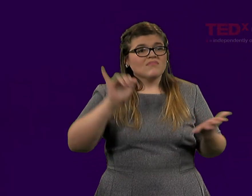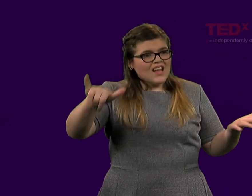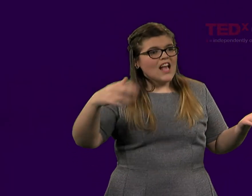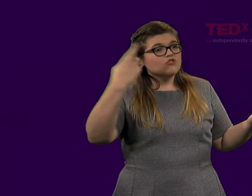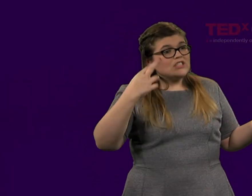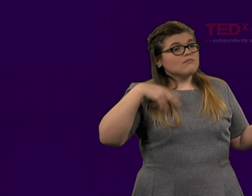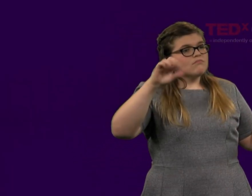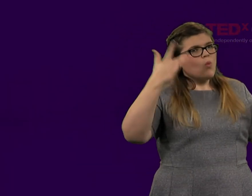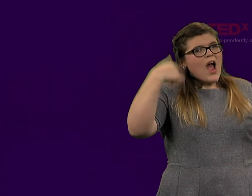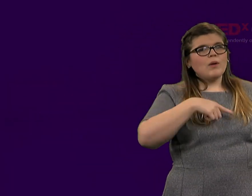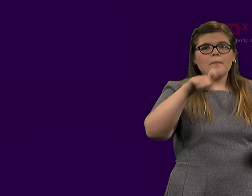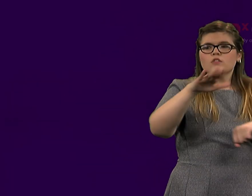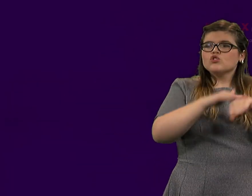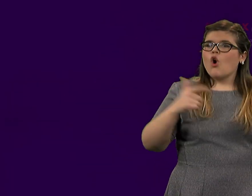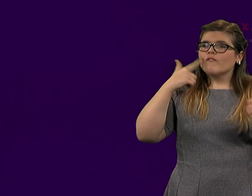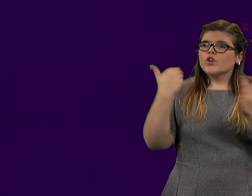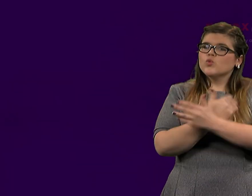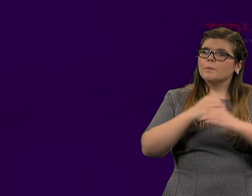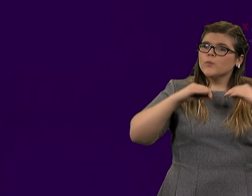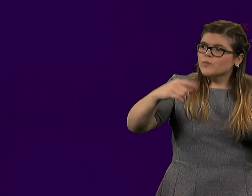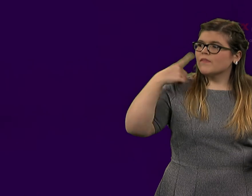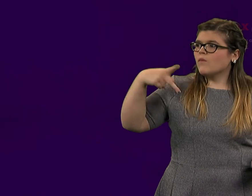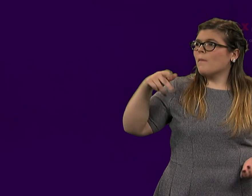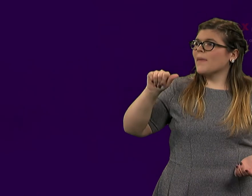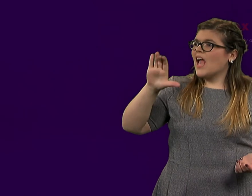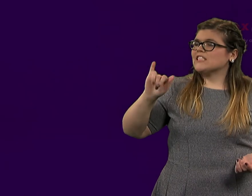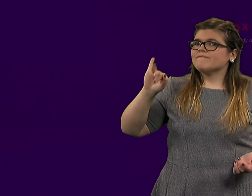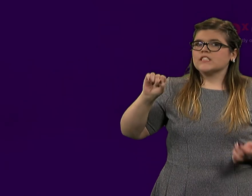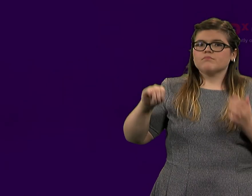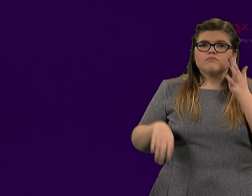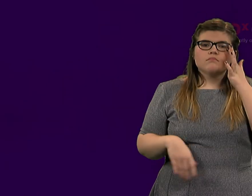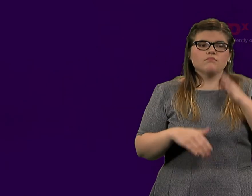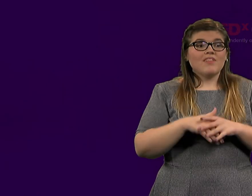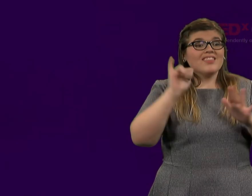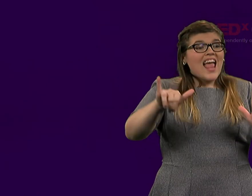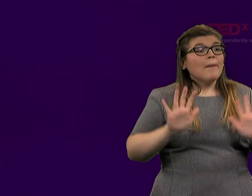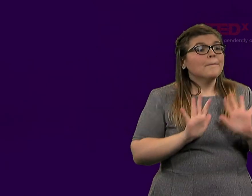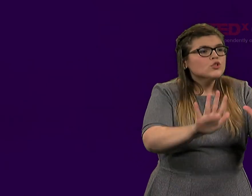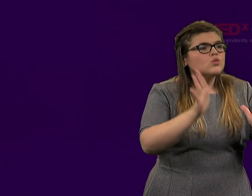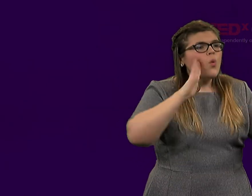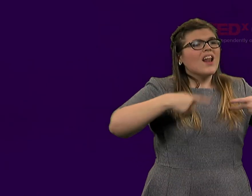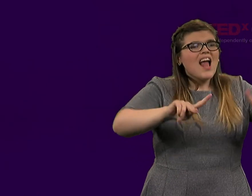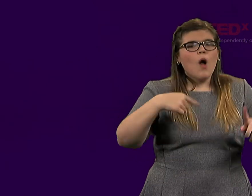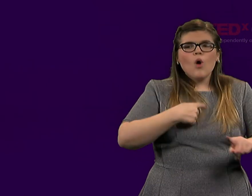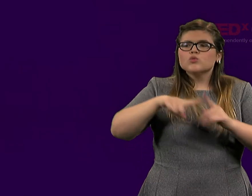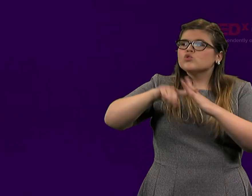for a new movement of pacifism. A push that will allow us to start talking.